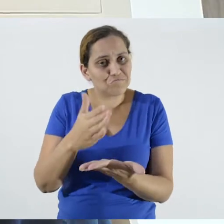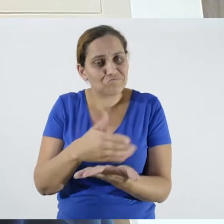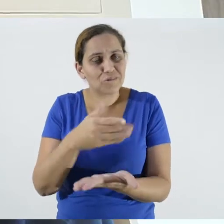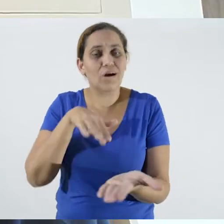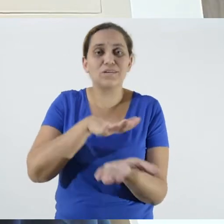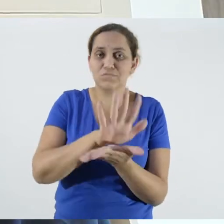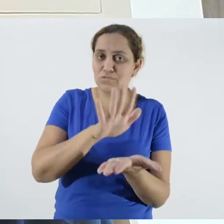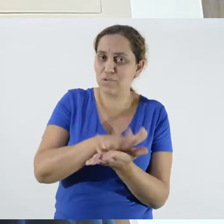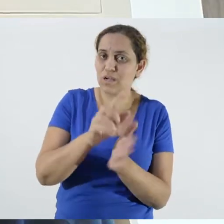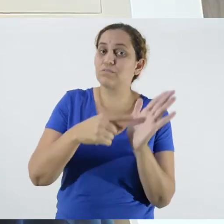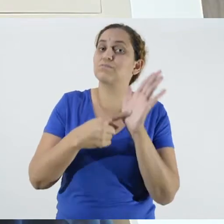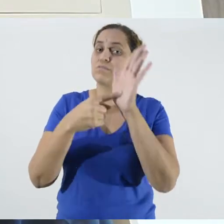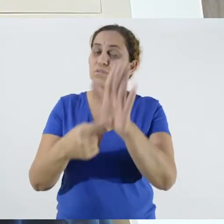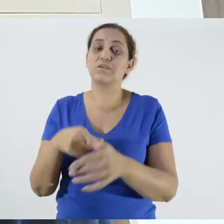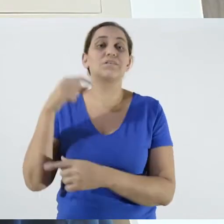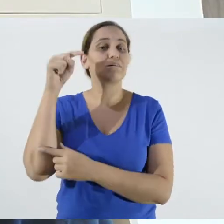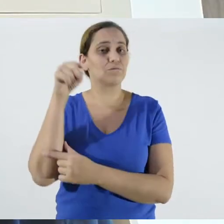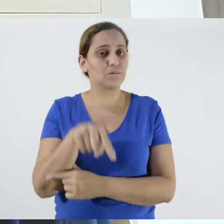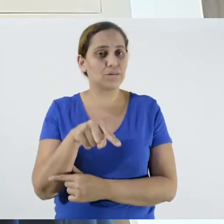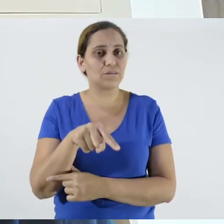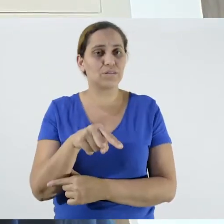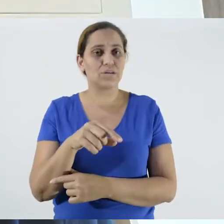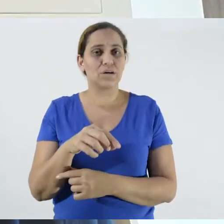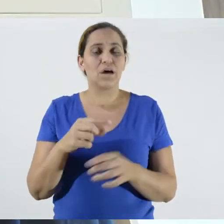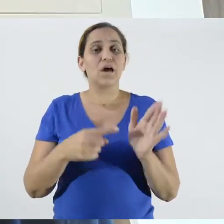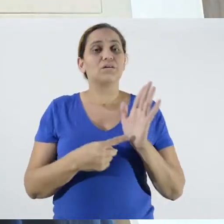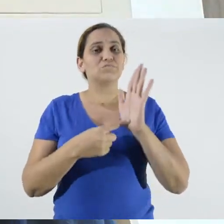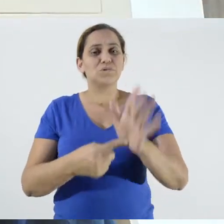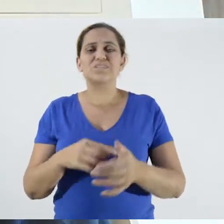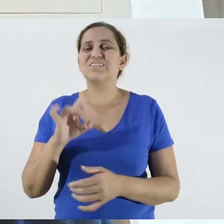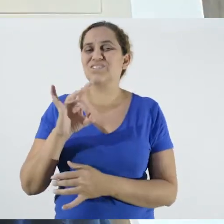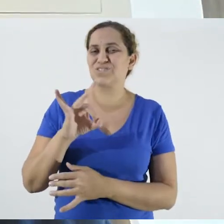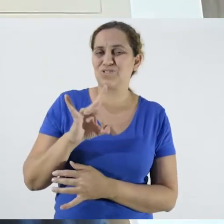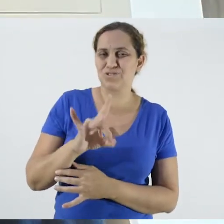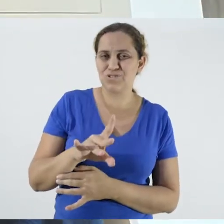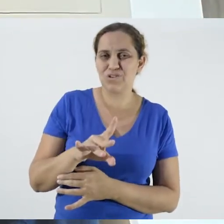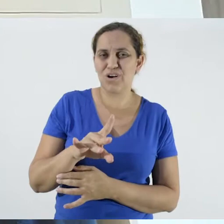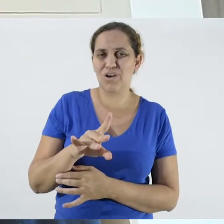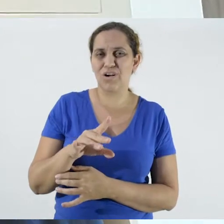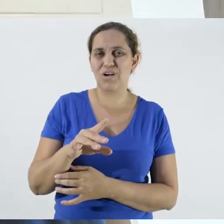showing what should be done to ensure